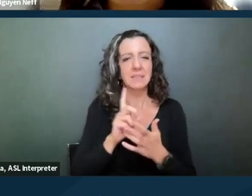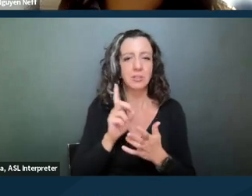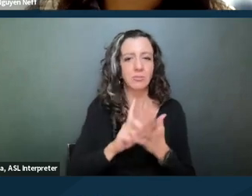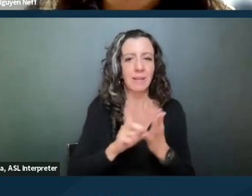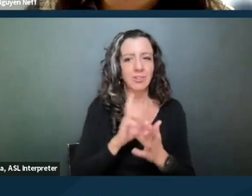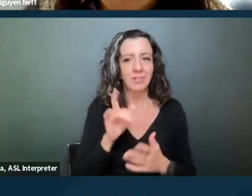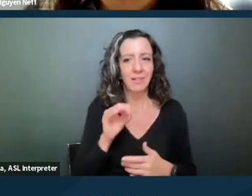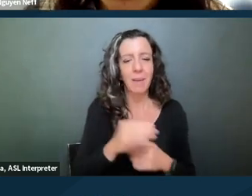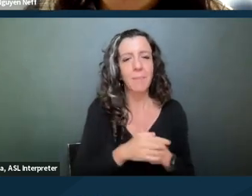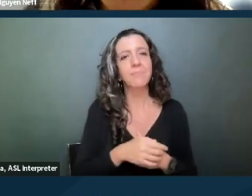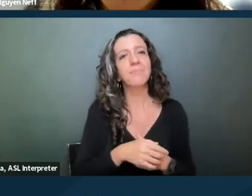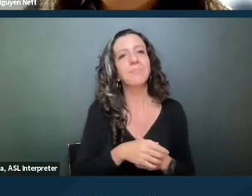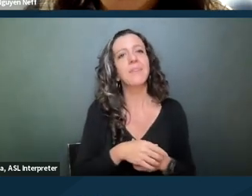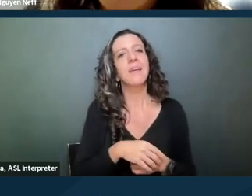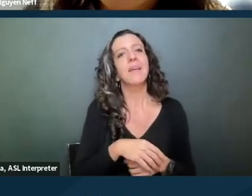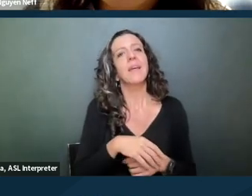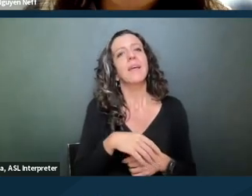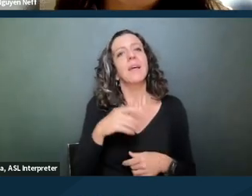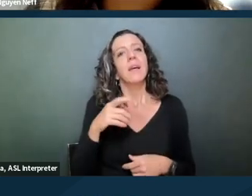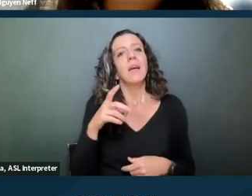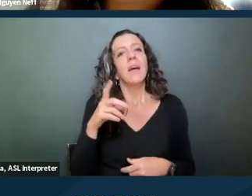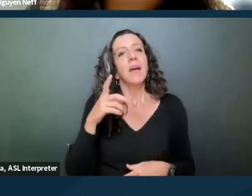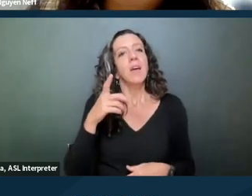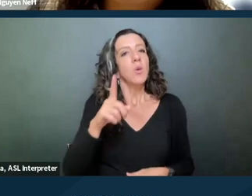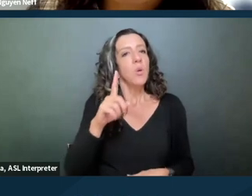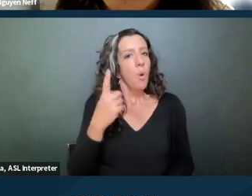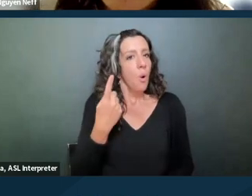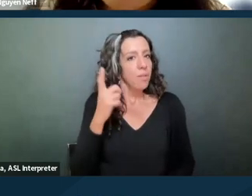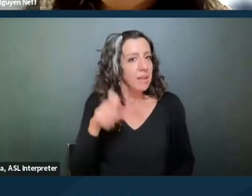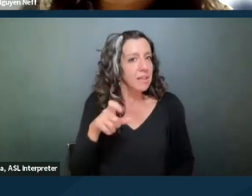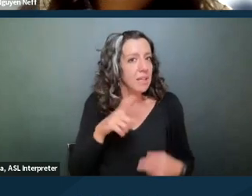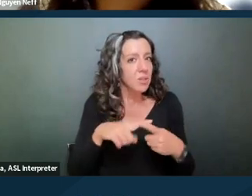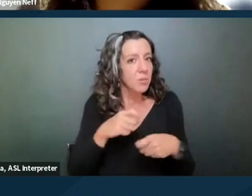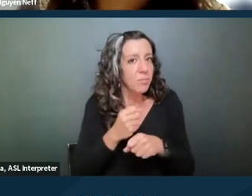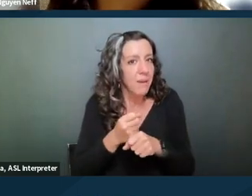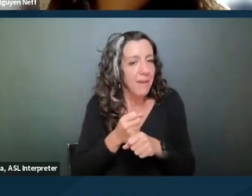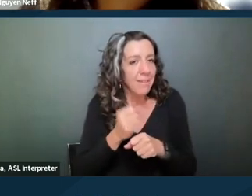when you make the reasonable accommodation request. There doesn't need to be any prior notice. And again,